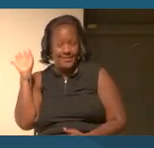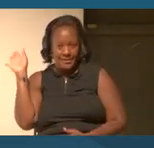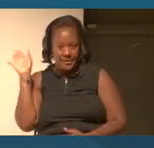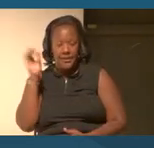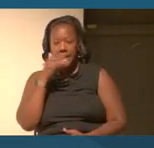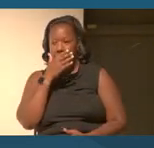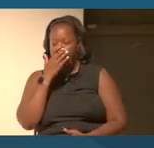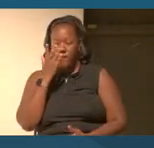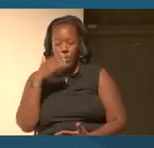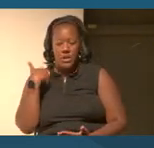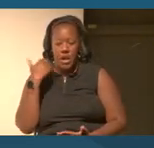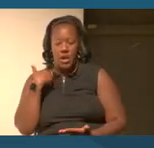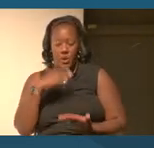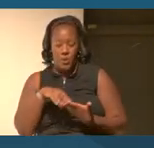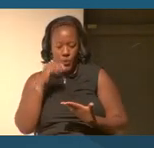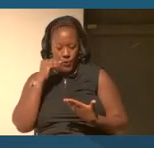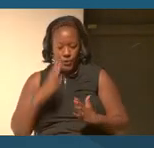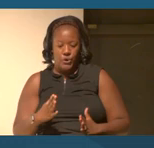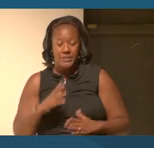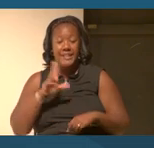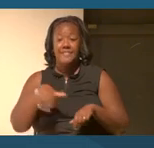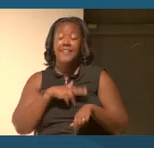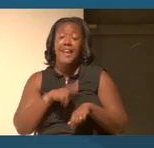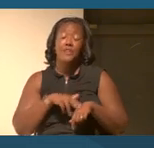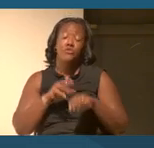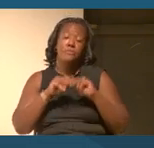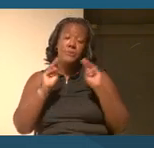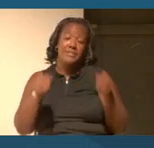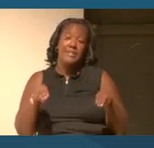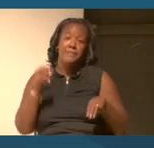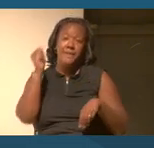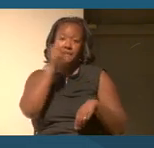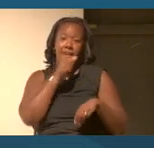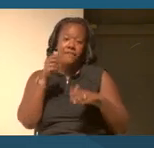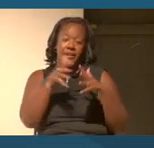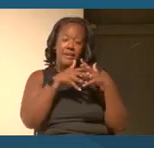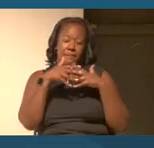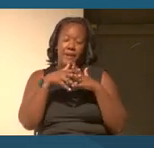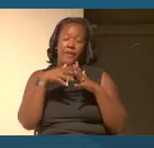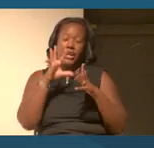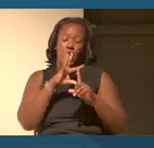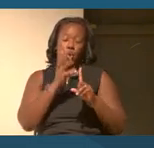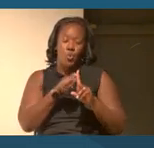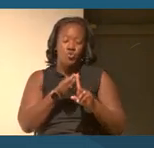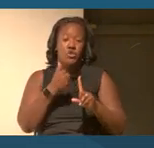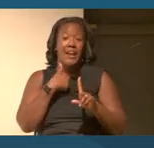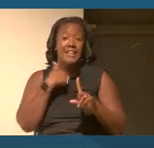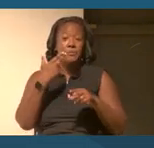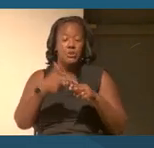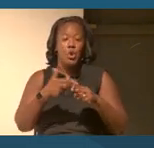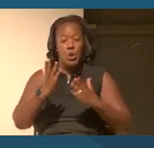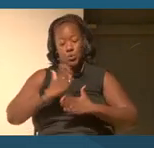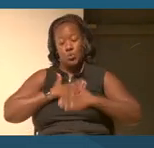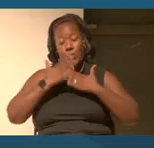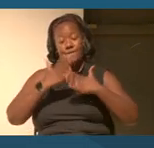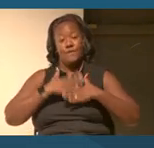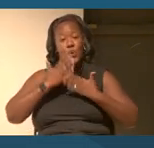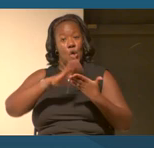Our National Museum of African-American History and Culture has a joyful learning series.